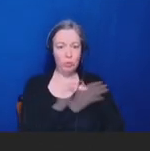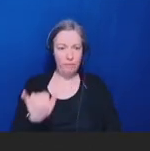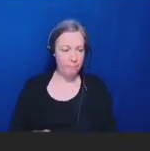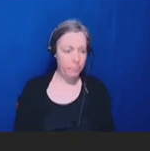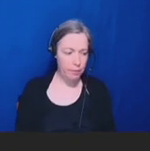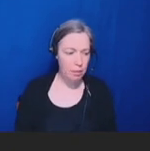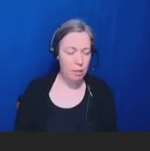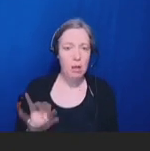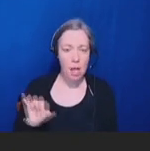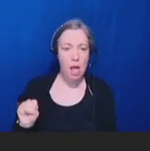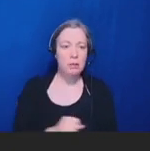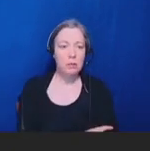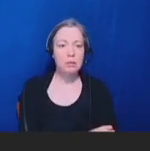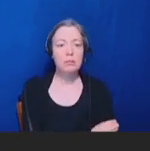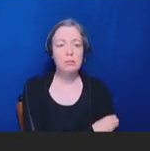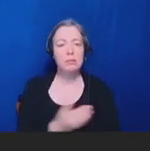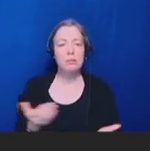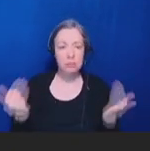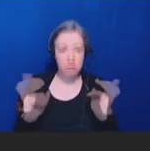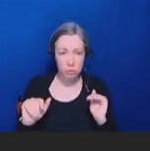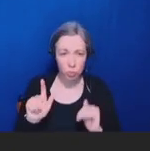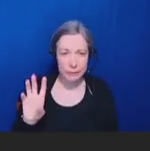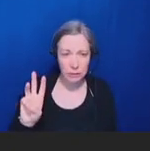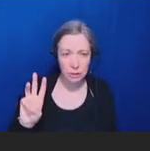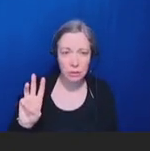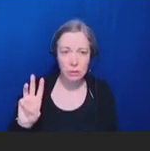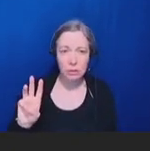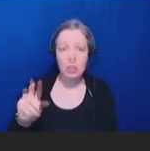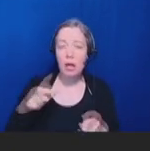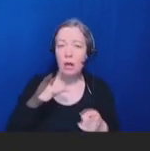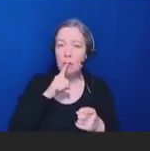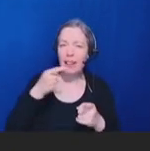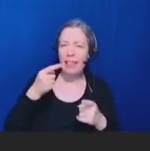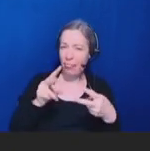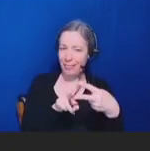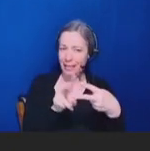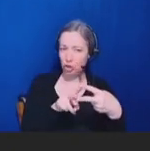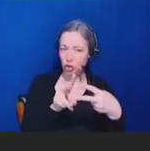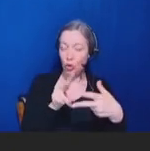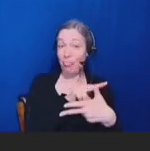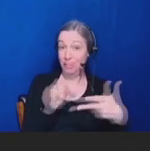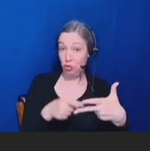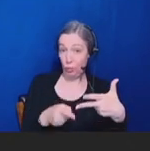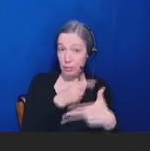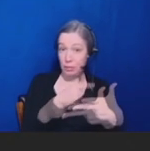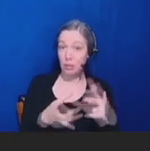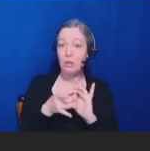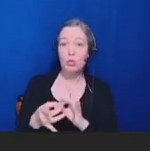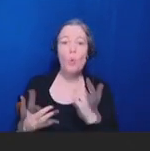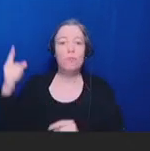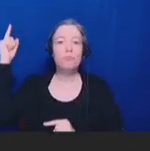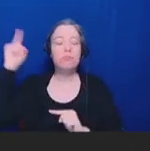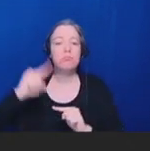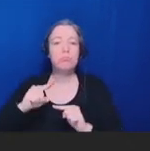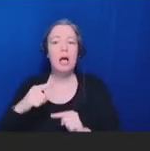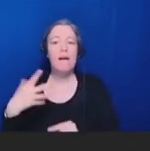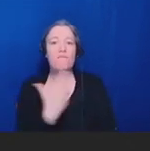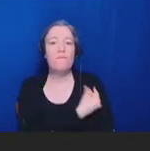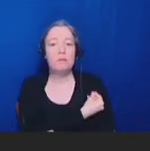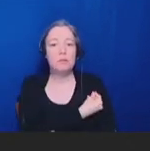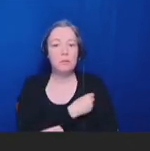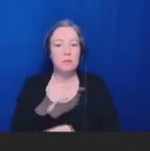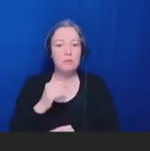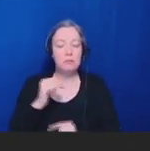These recommendations relate to reducing vaccine administration errors. Twenty-six, NVAC recommends